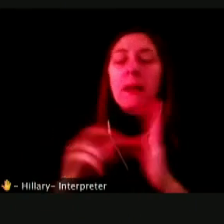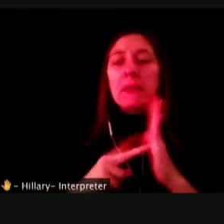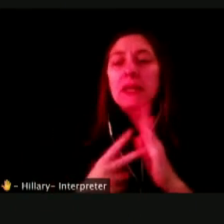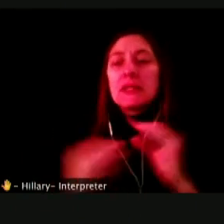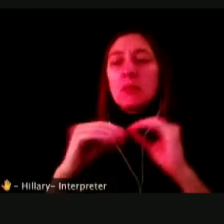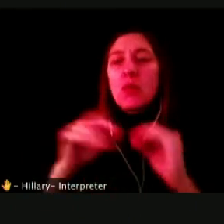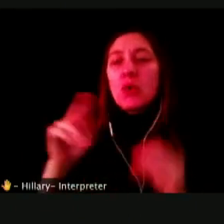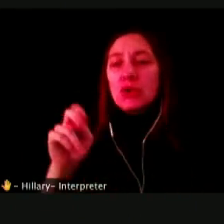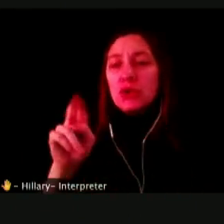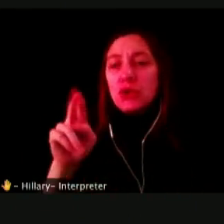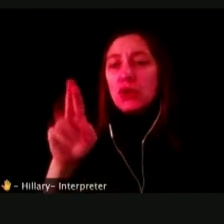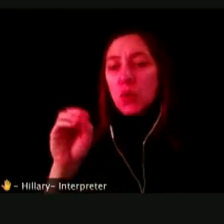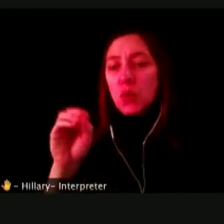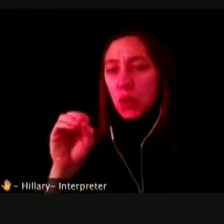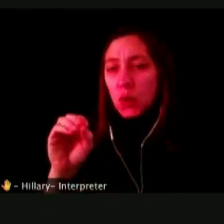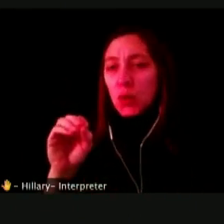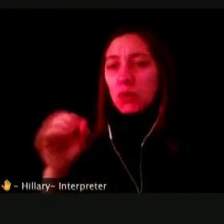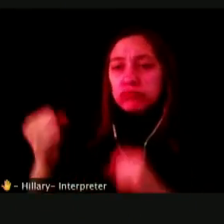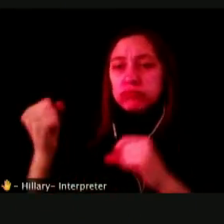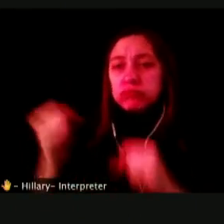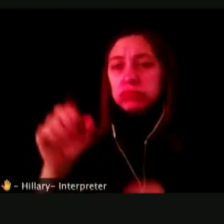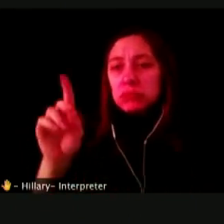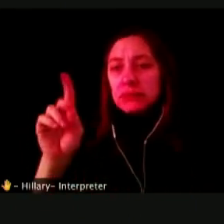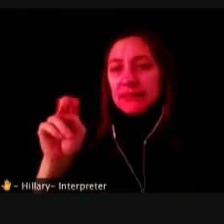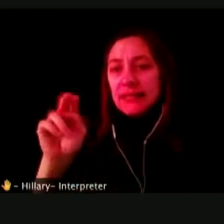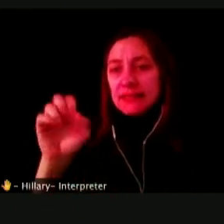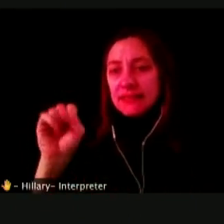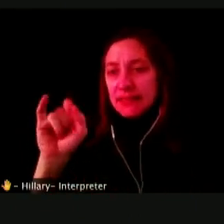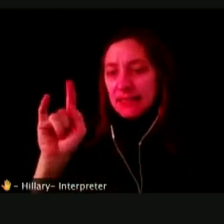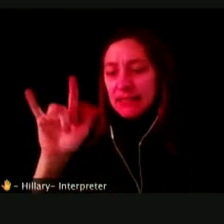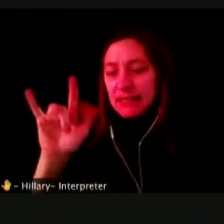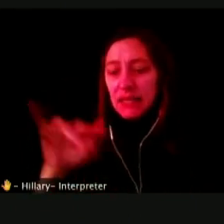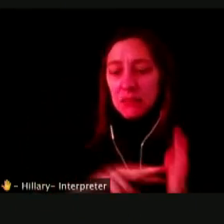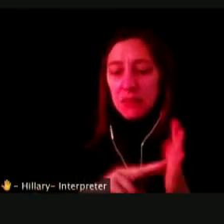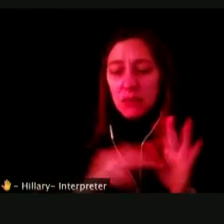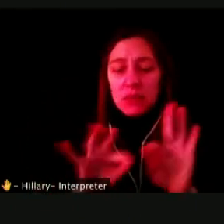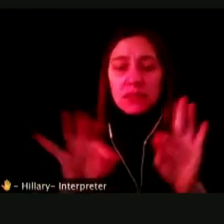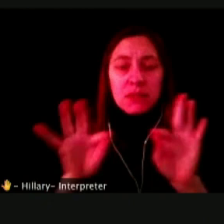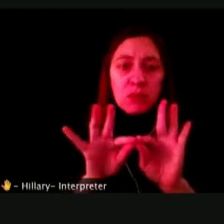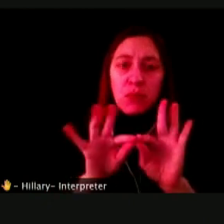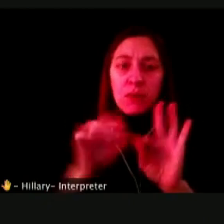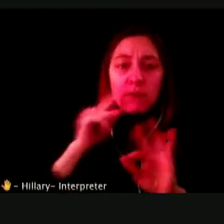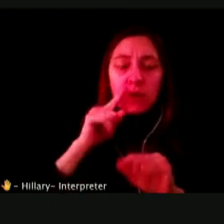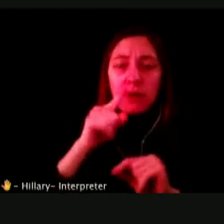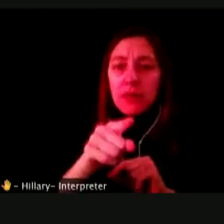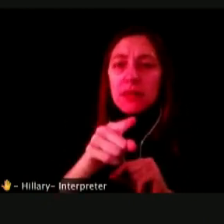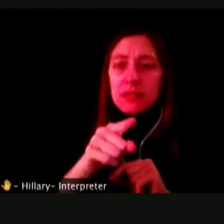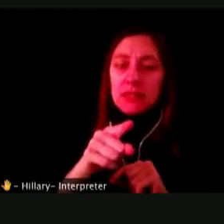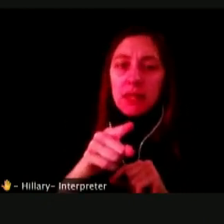AND THE IMPORTANT THING TO DRAW FROM THIS COMPOSITE IMAGE IS THE VERY LAST PART OF THE